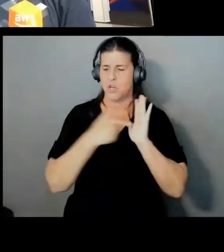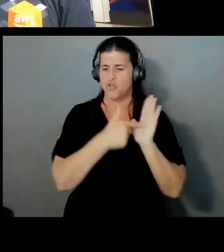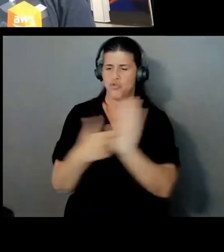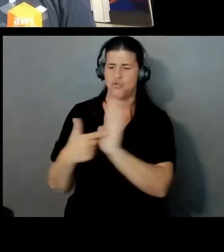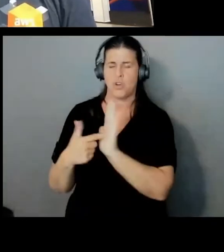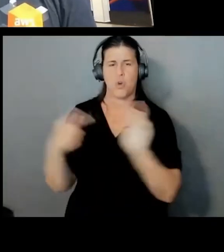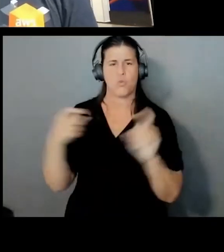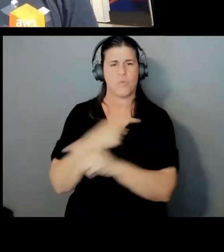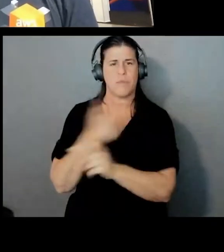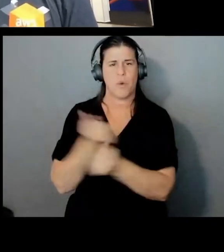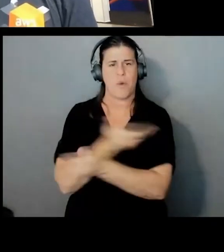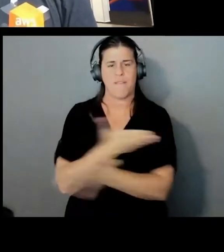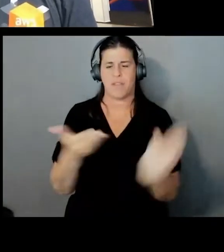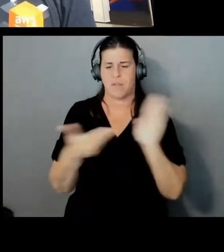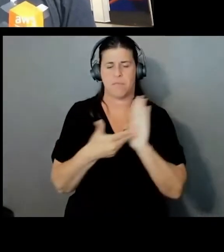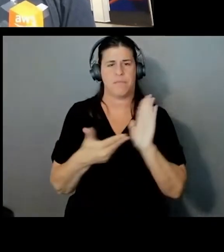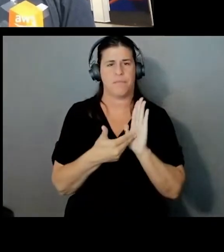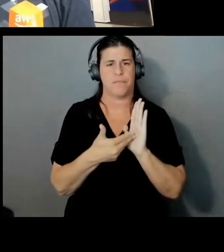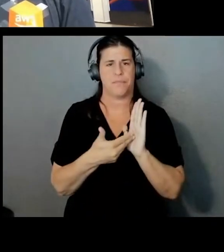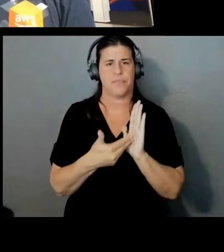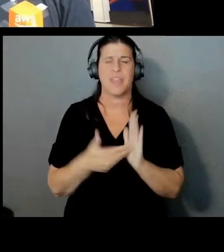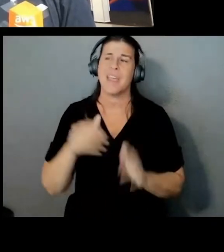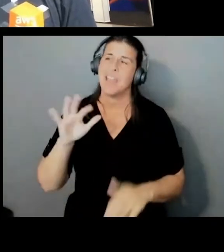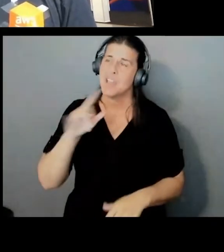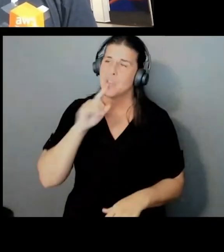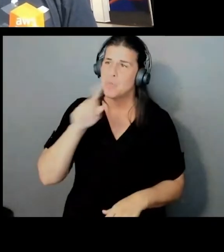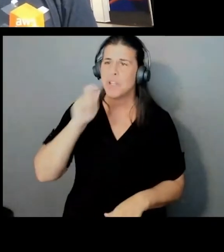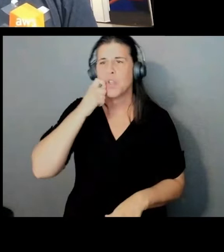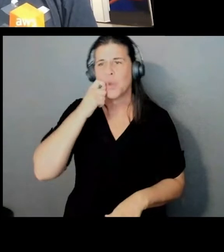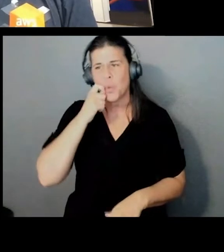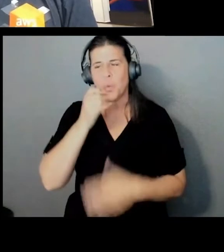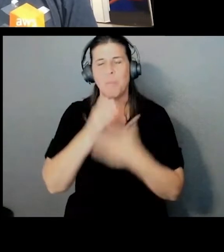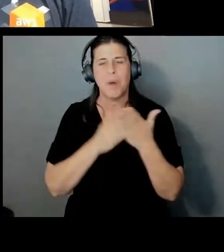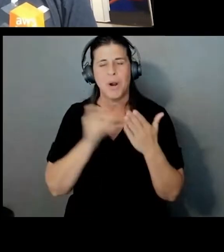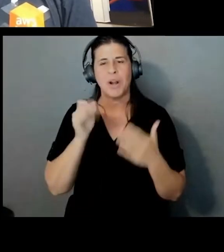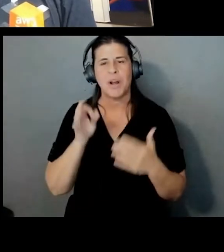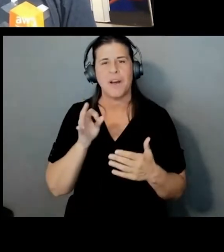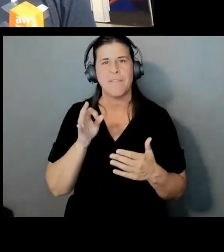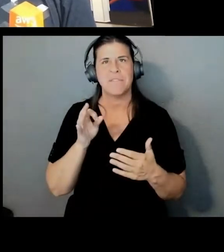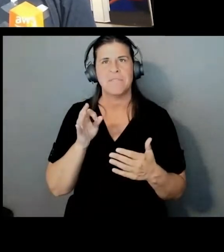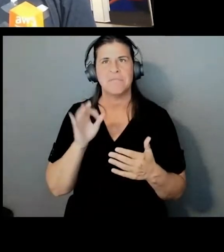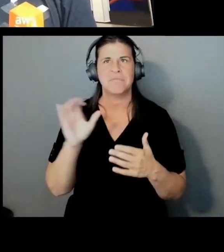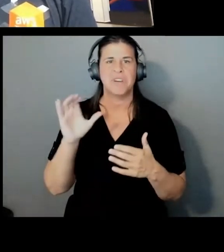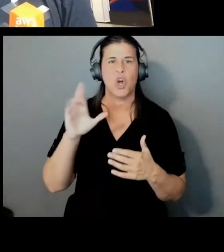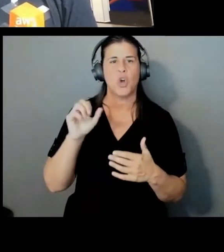It's kind of the coolness of almost crowdsourcing trust, right?